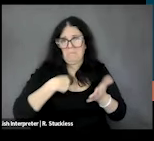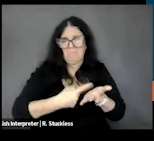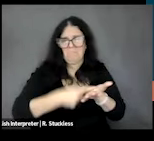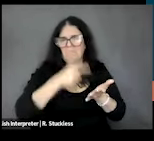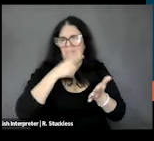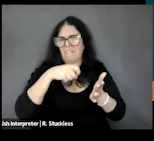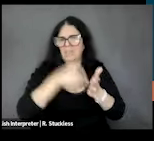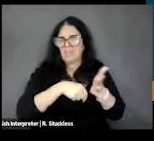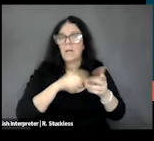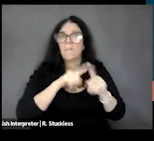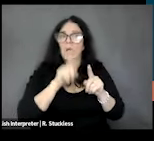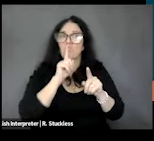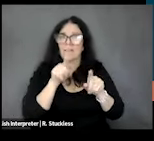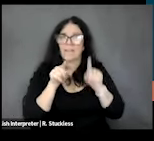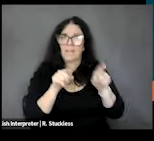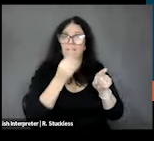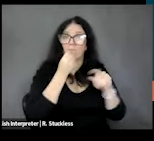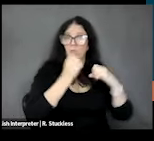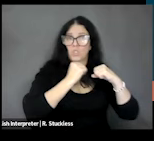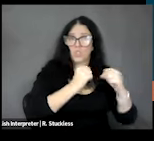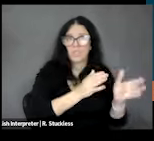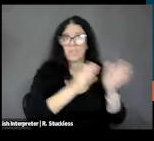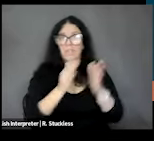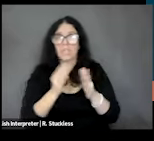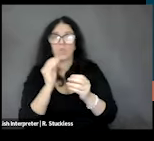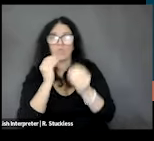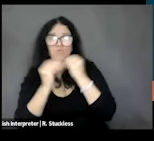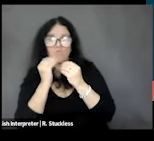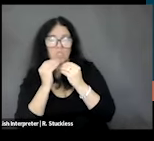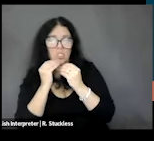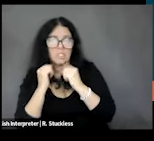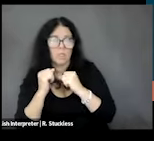concepts steps are about quantity and quality, so food security is about not being able to get